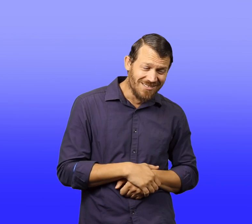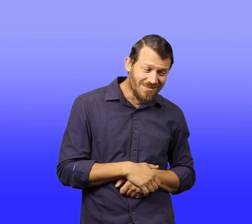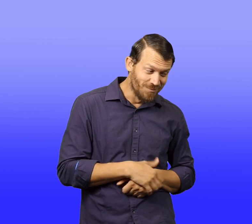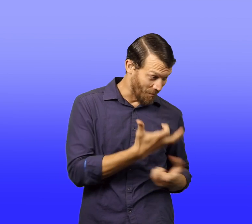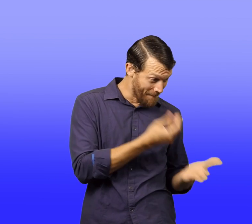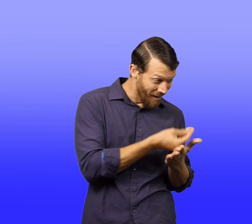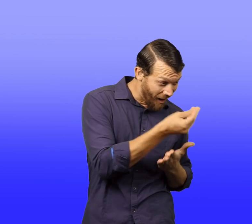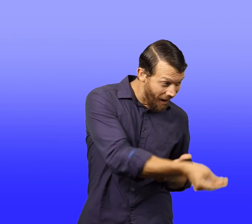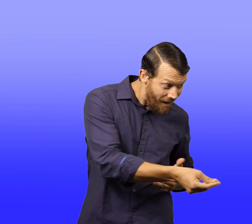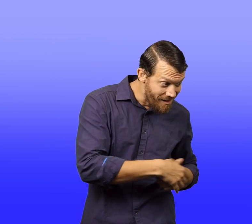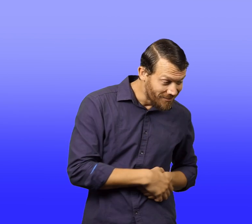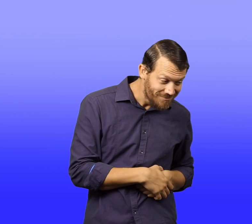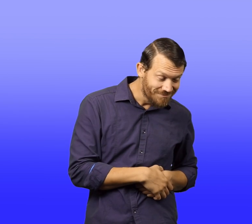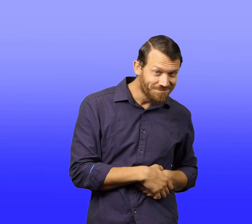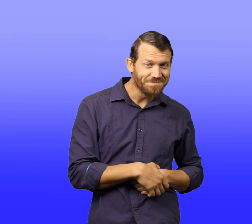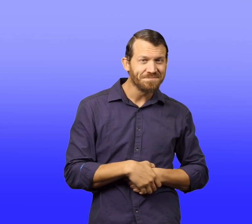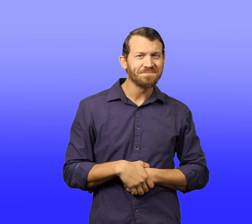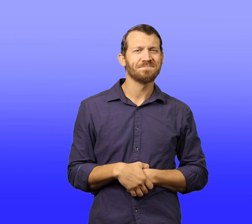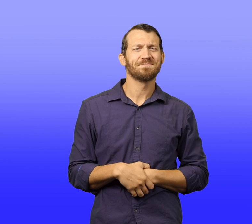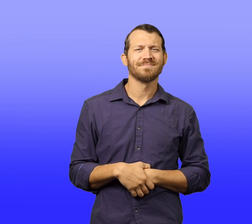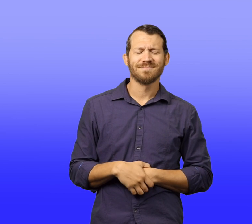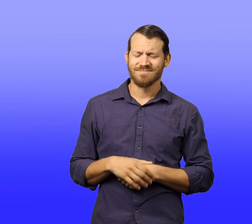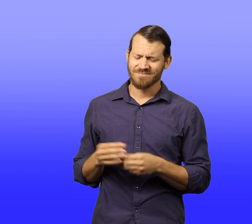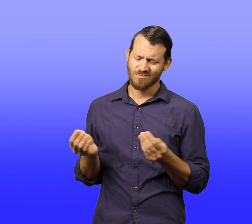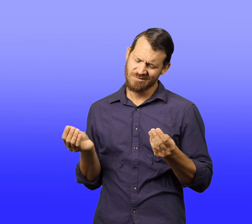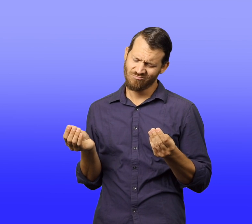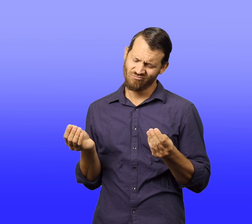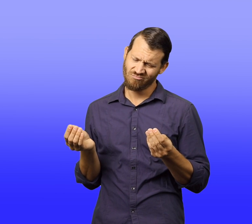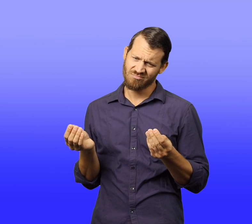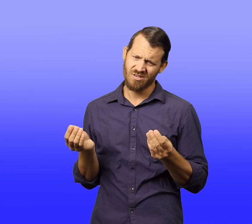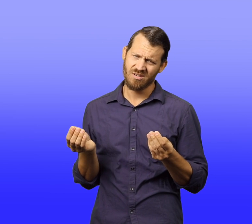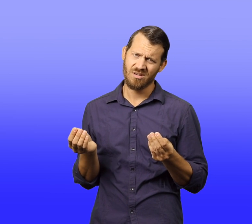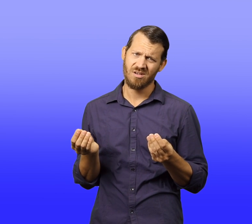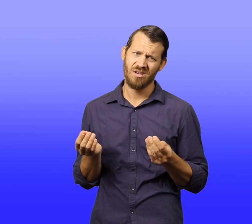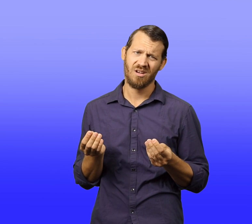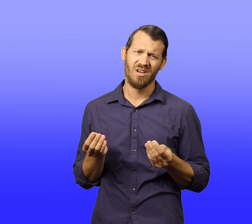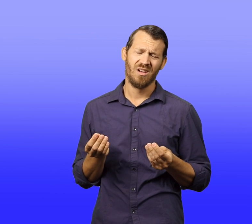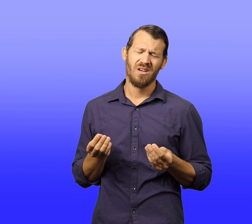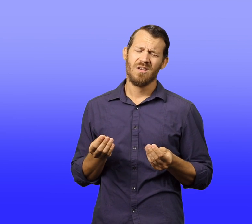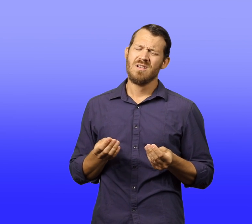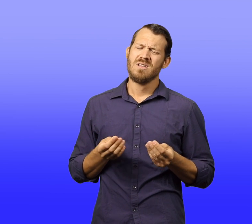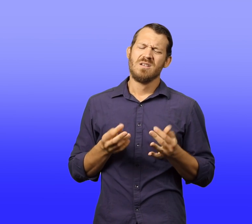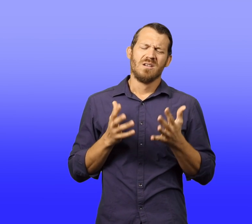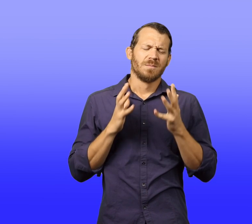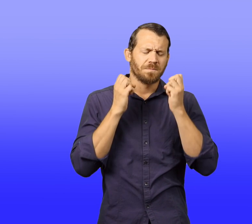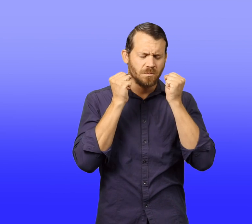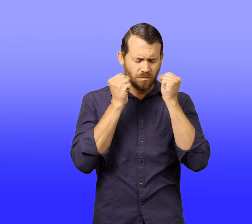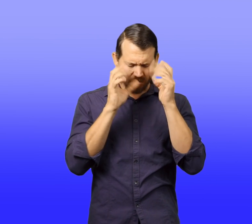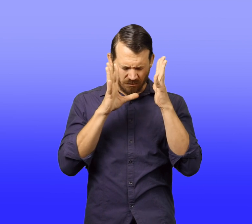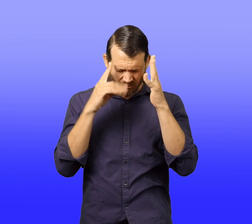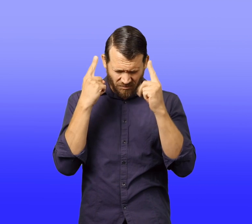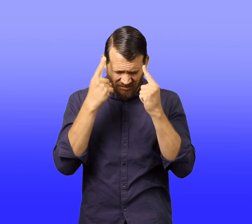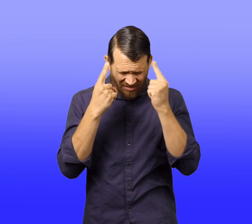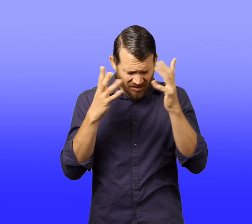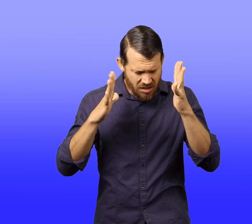"They're real pretty," she said, but he couldn't look. "It's just a dream," he told himself. "I know I'll wake up soon back in my room."